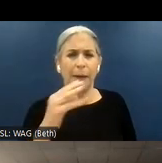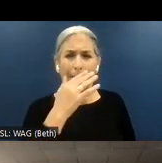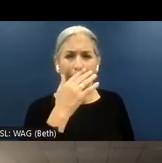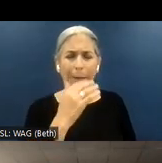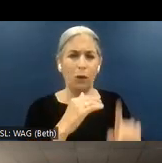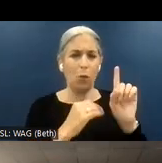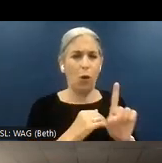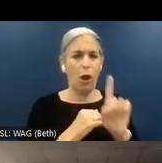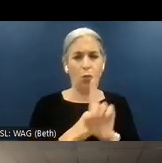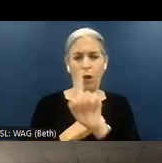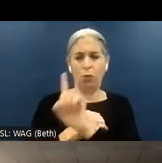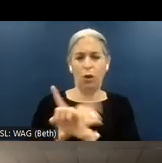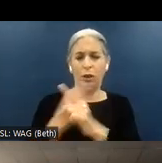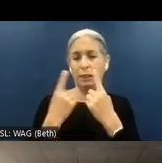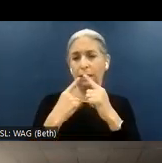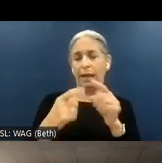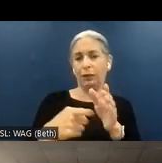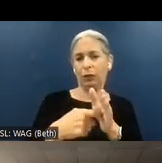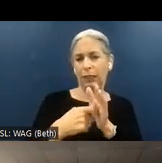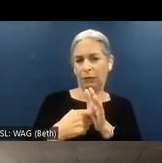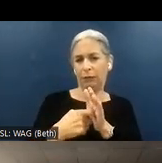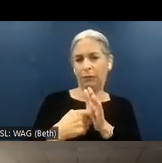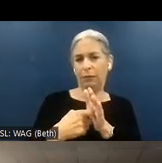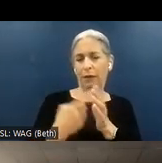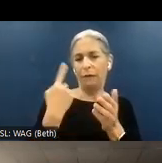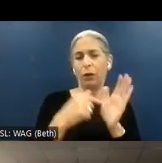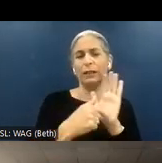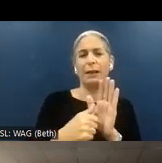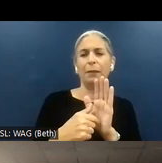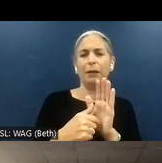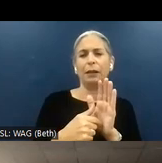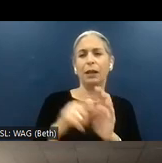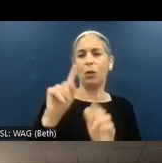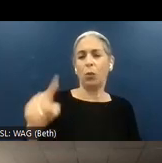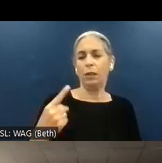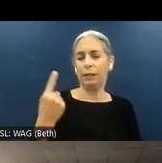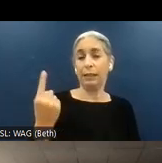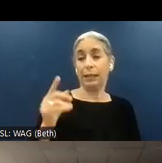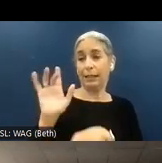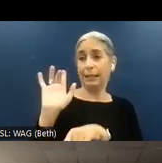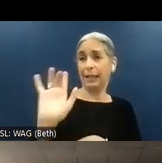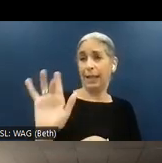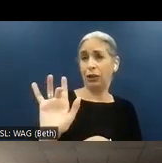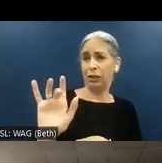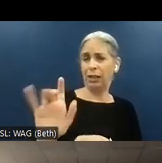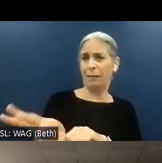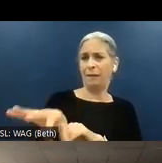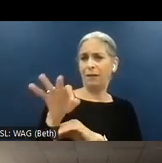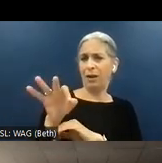success criterion, for example, a mismatch can be detected automatically, so the one,